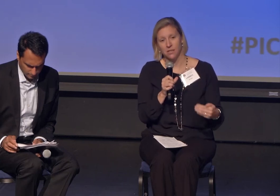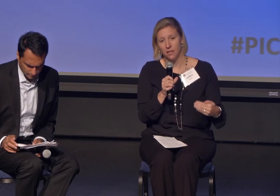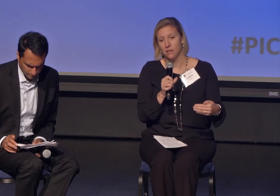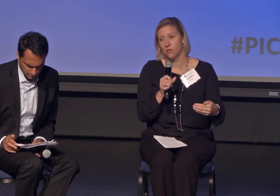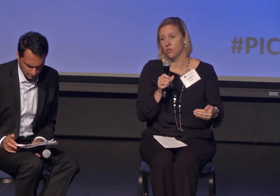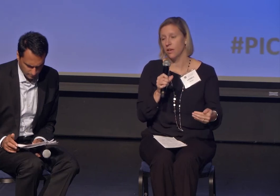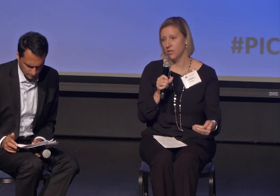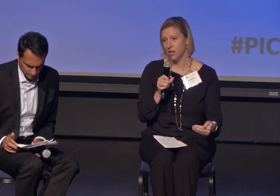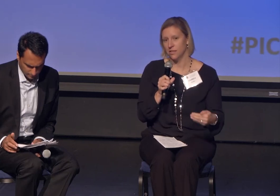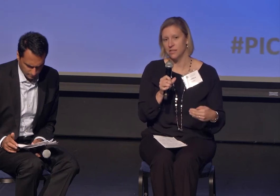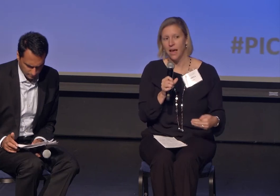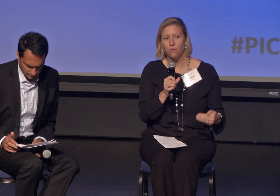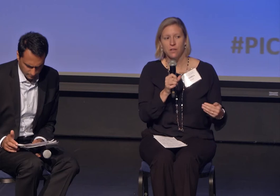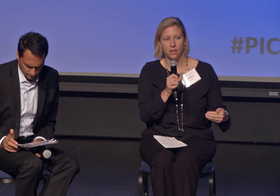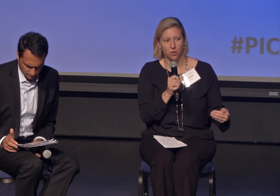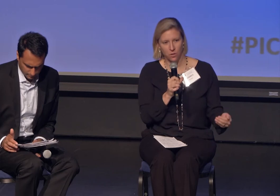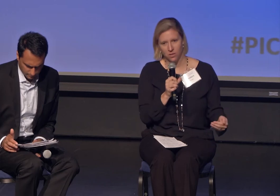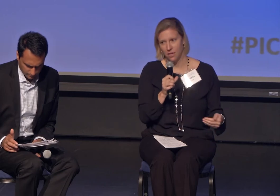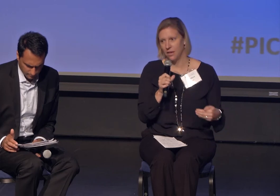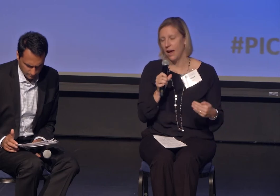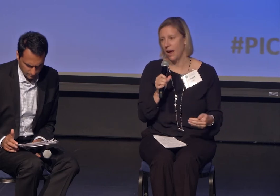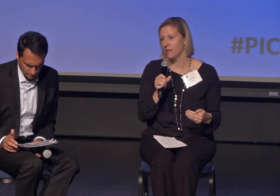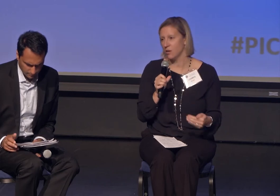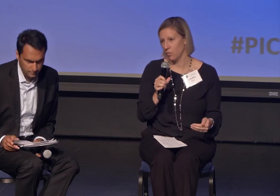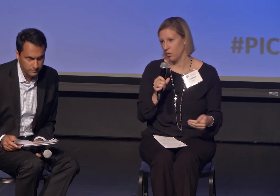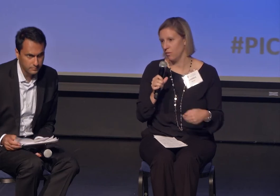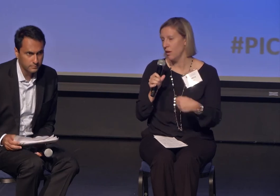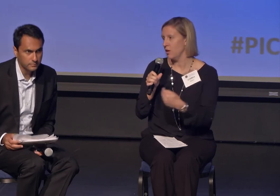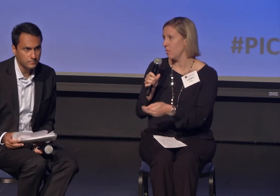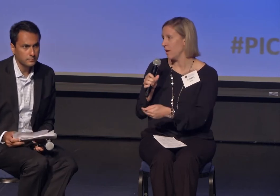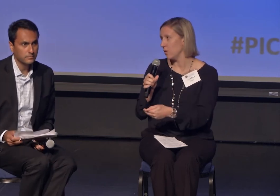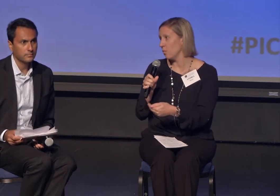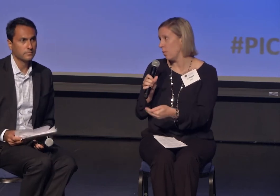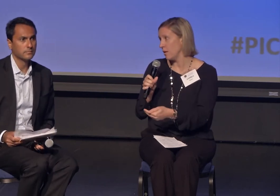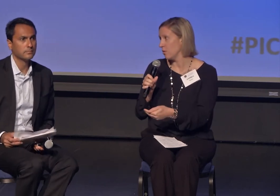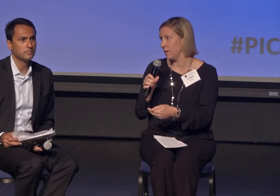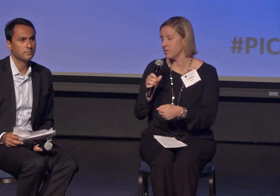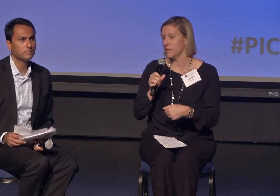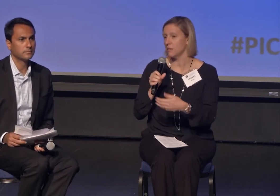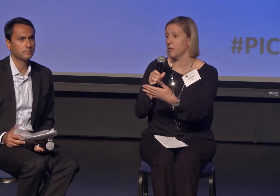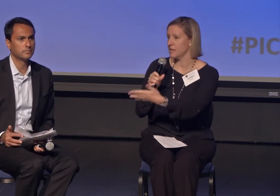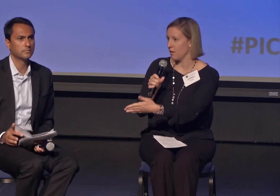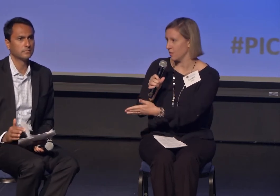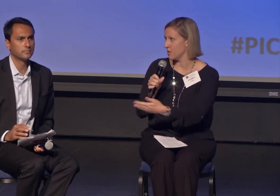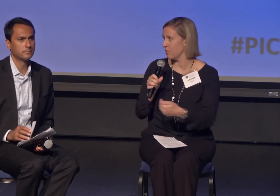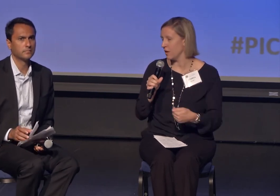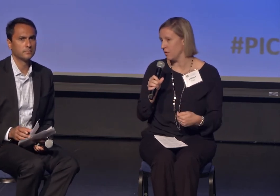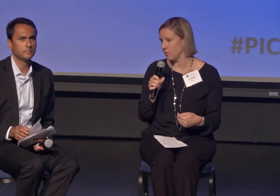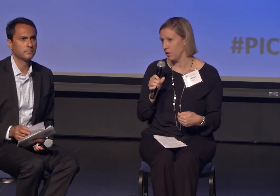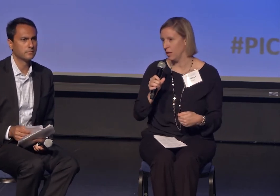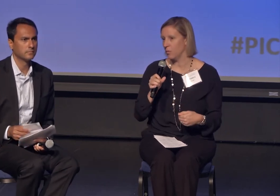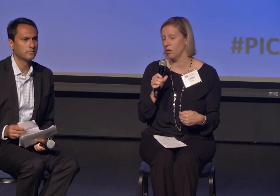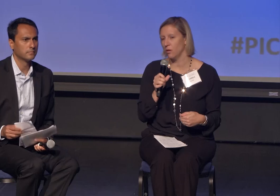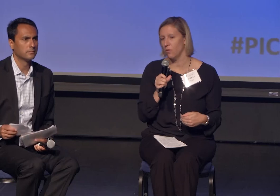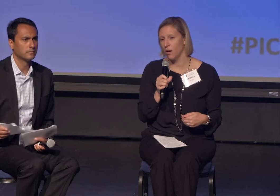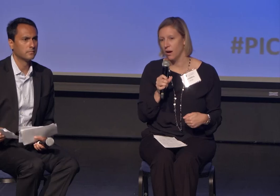but social justice and social injustice, every single person has a role, no matter what your belief system is, how conservative or liberal you are